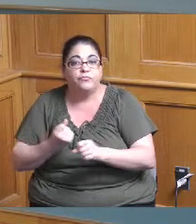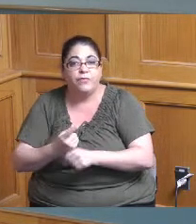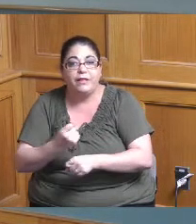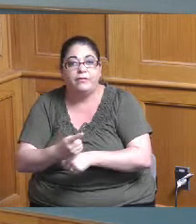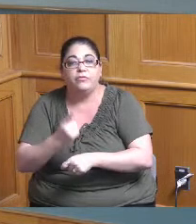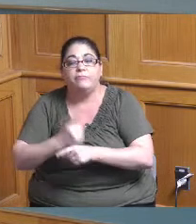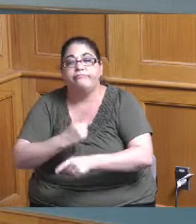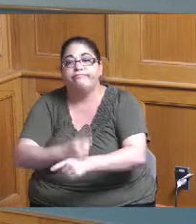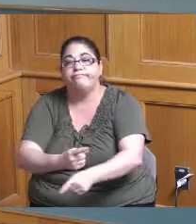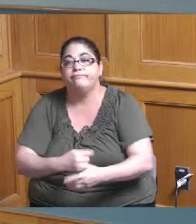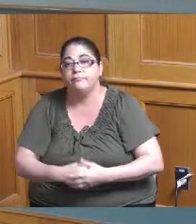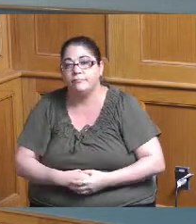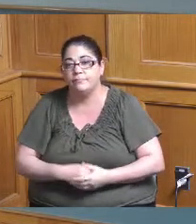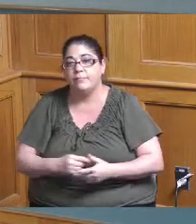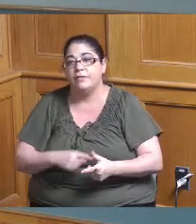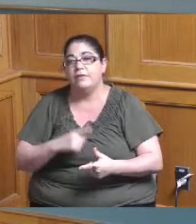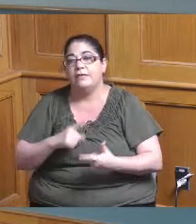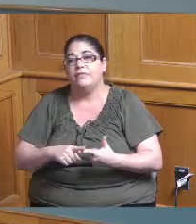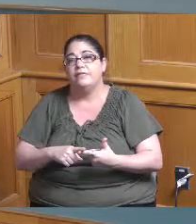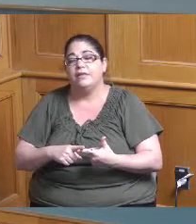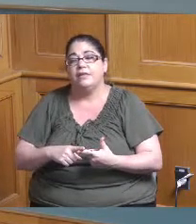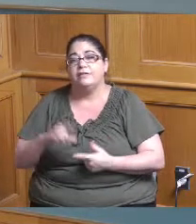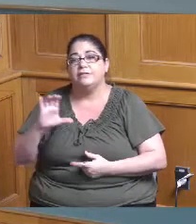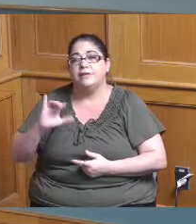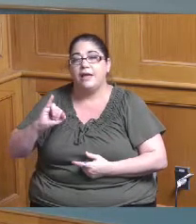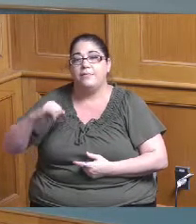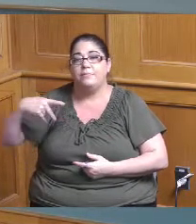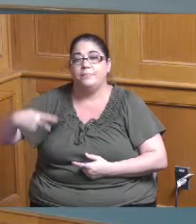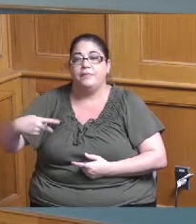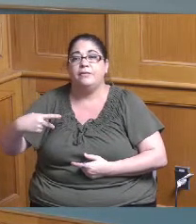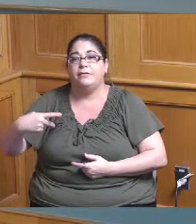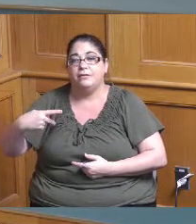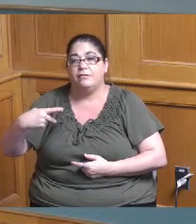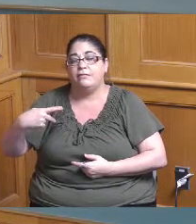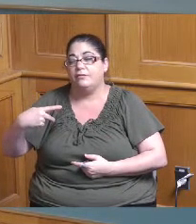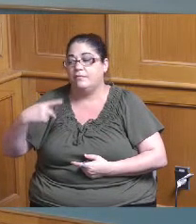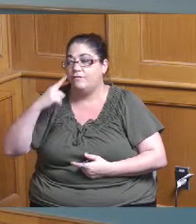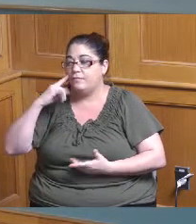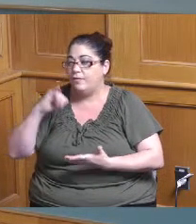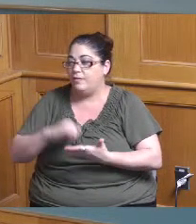and then get into the each of the CIP years and then forecast where we're going for 2023.